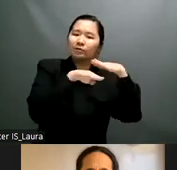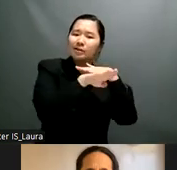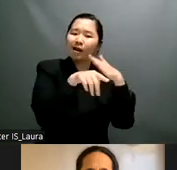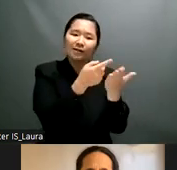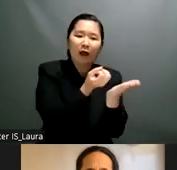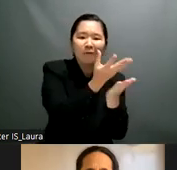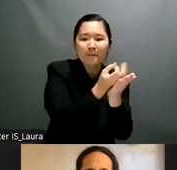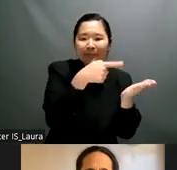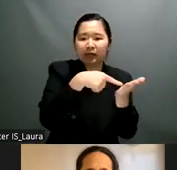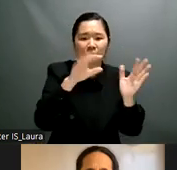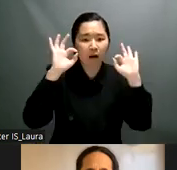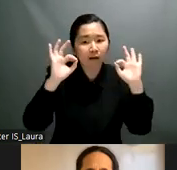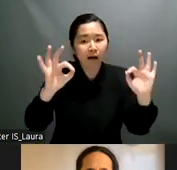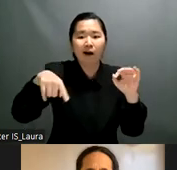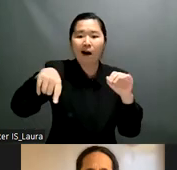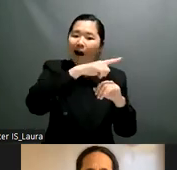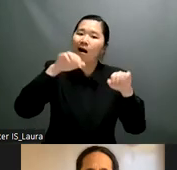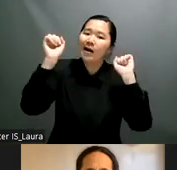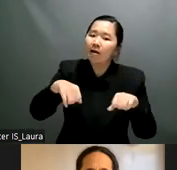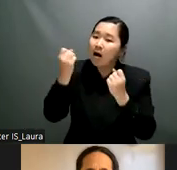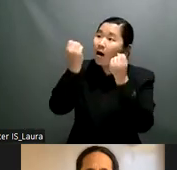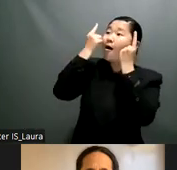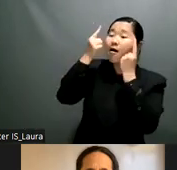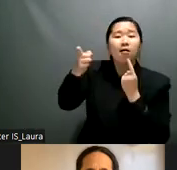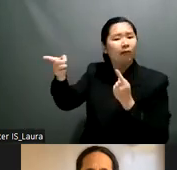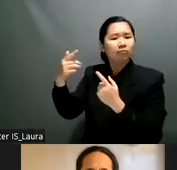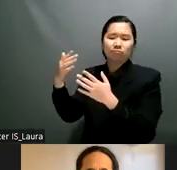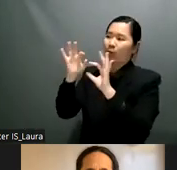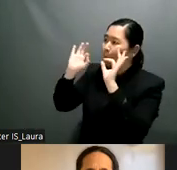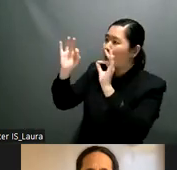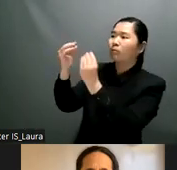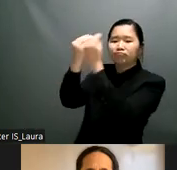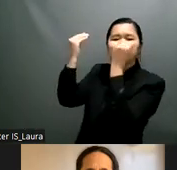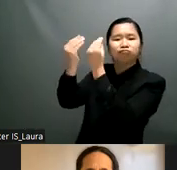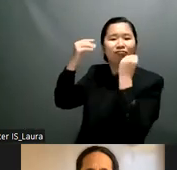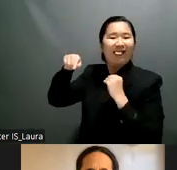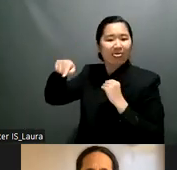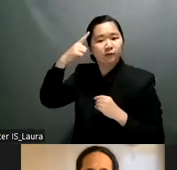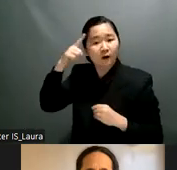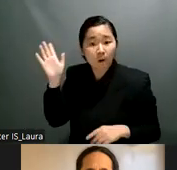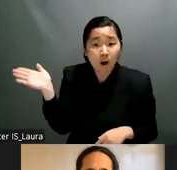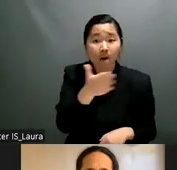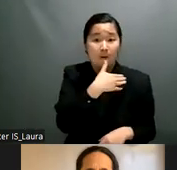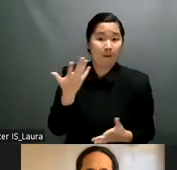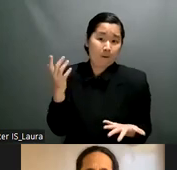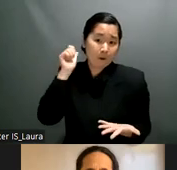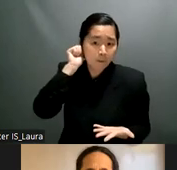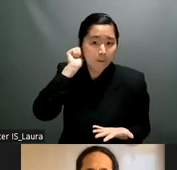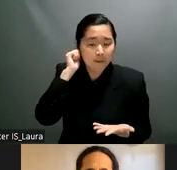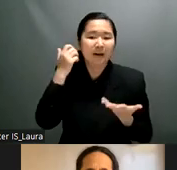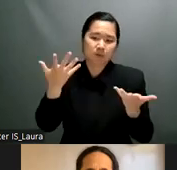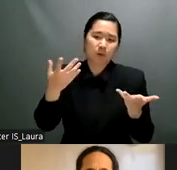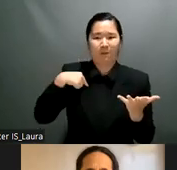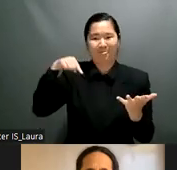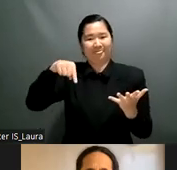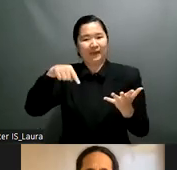those women but also that people professionals in the health department can use it because sometimes